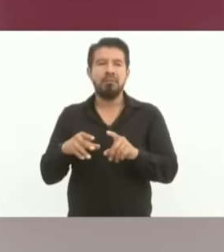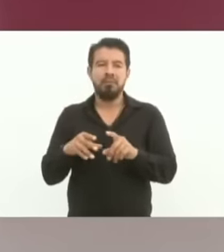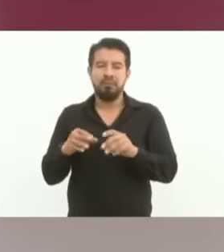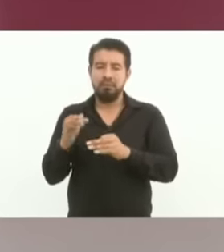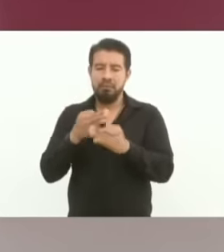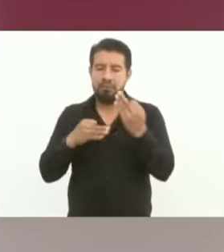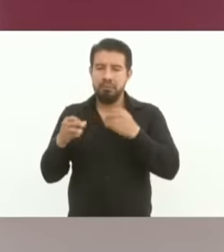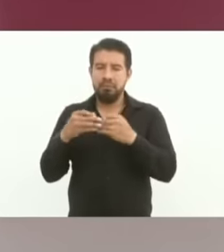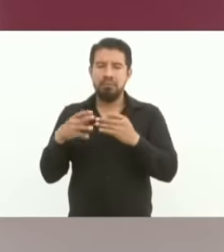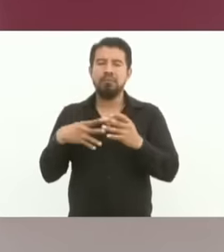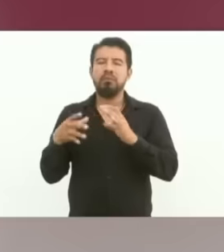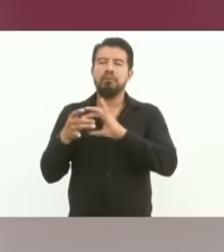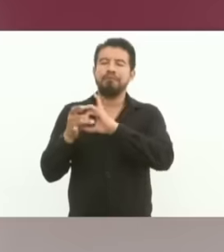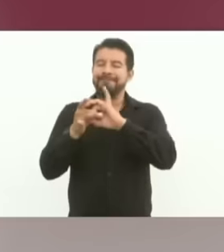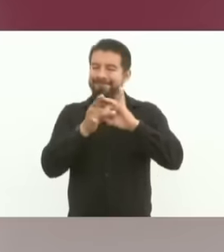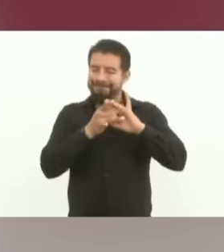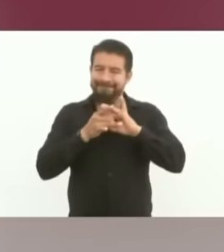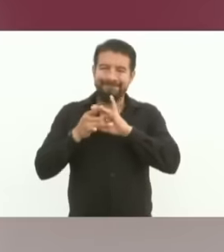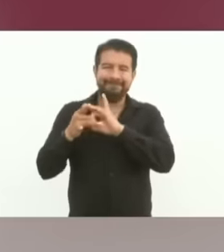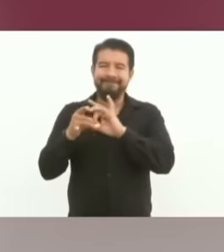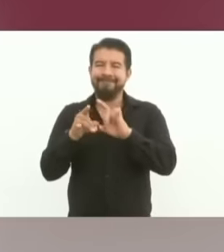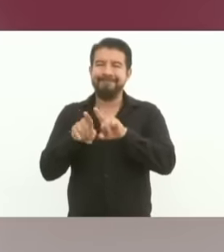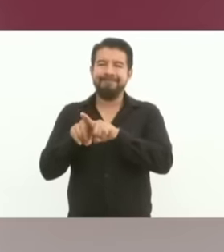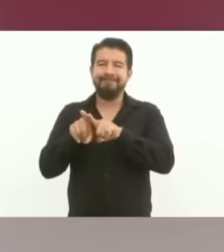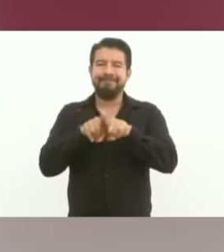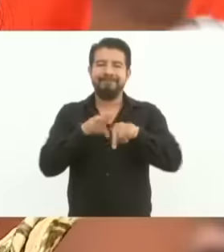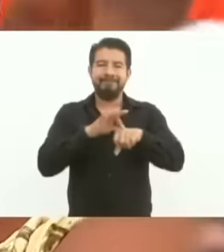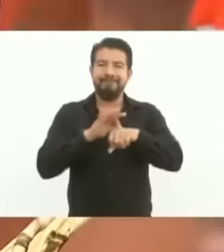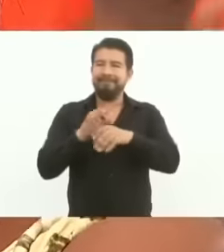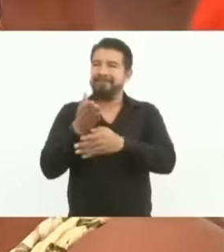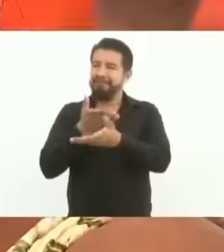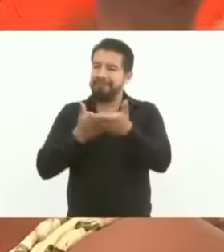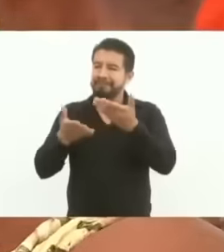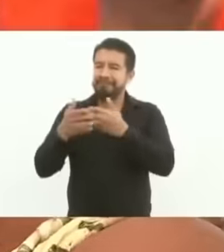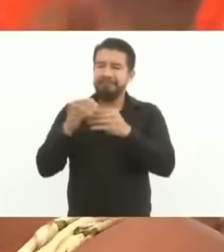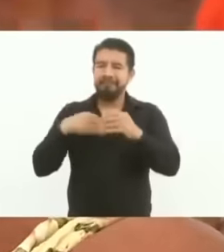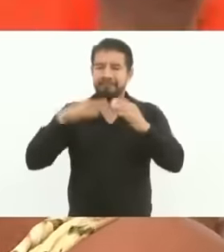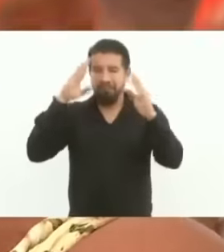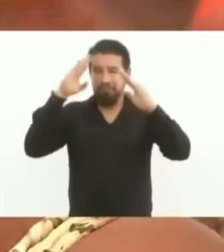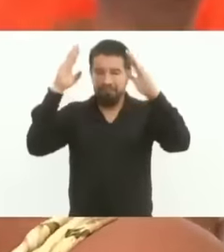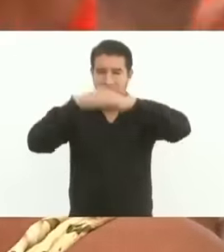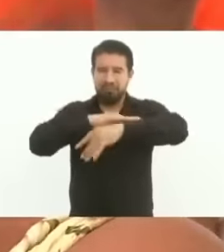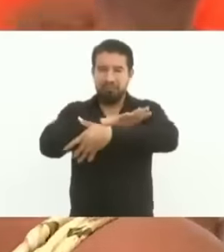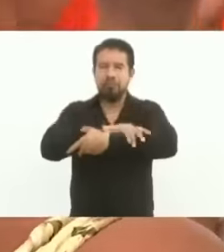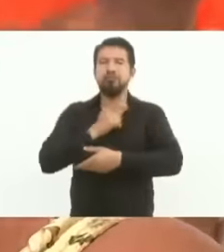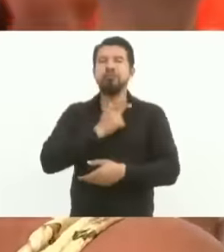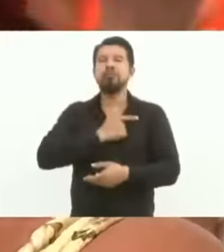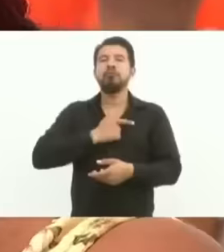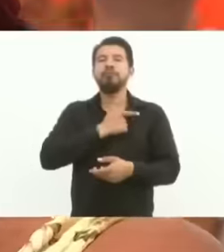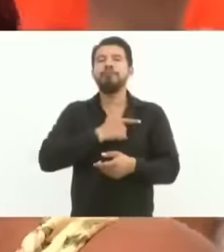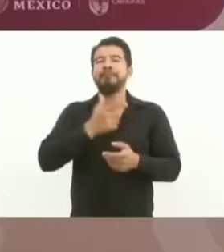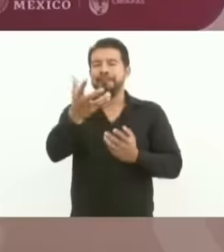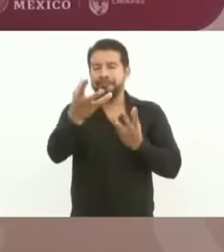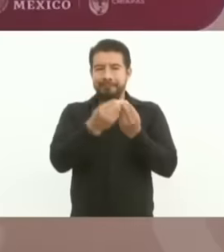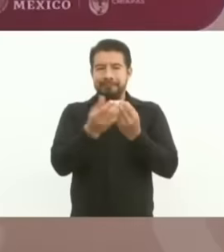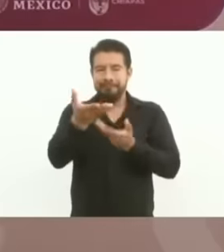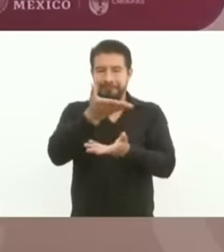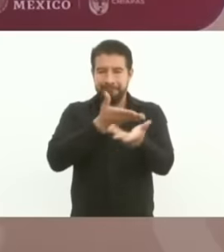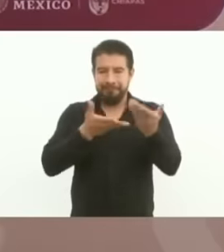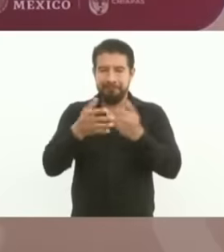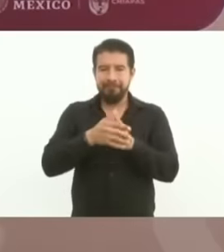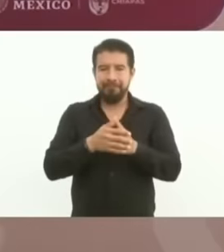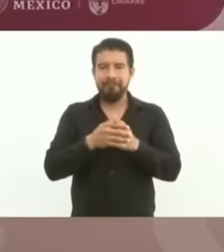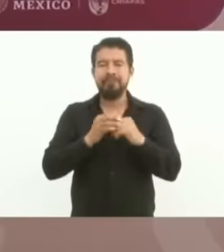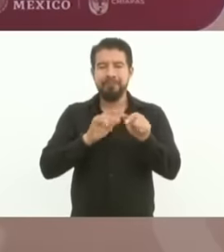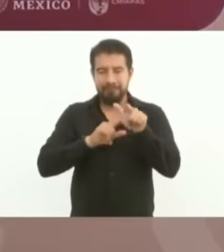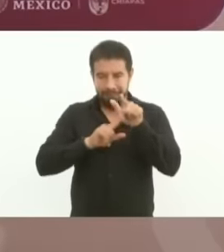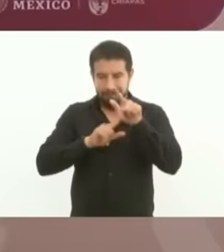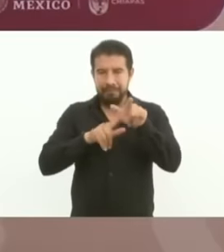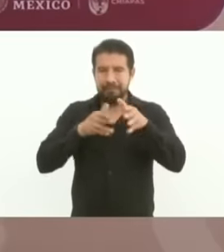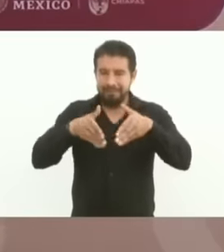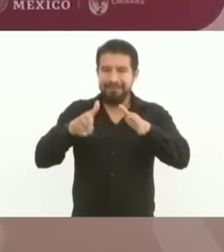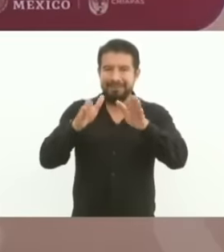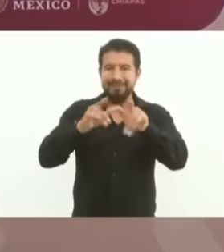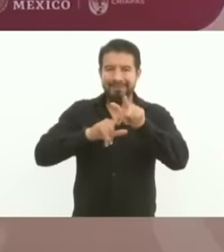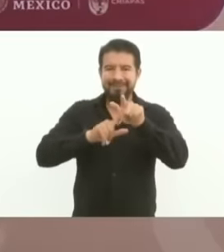Concord will return. It is a pleasure to be with you and we are going forward. Many Thank you with all